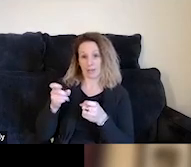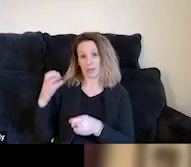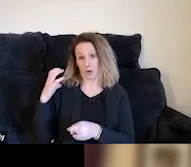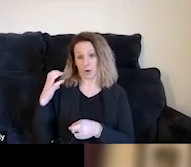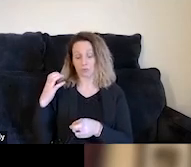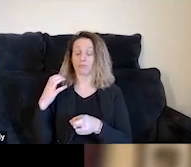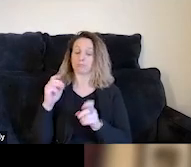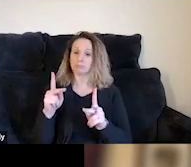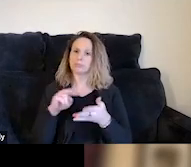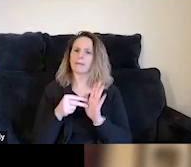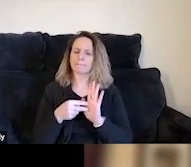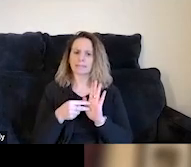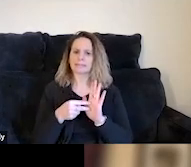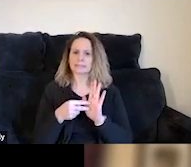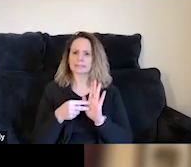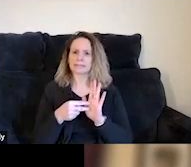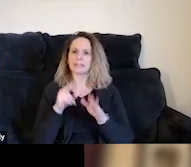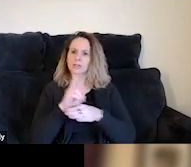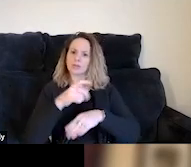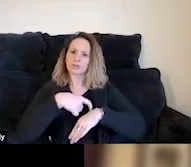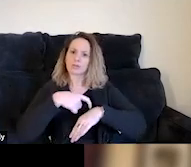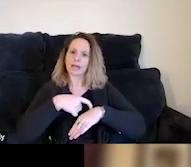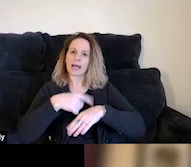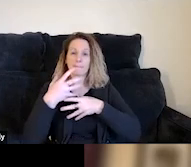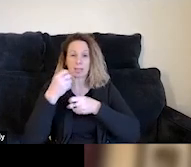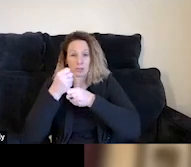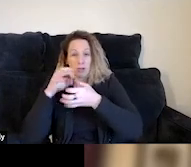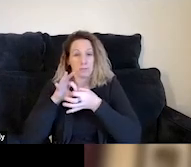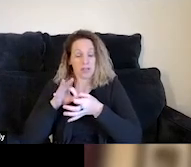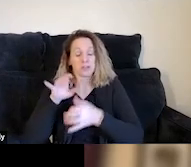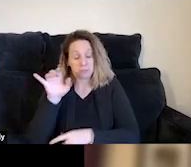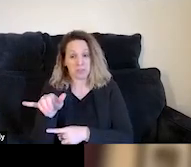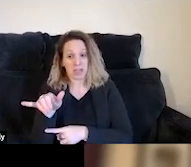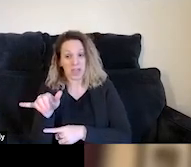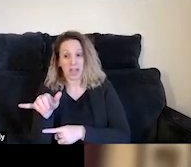This means that we utilize this time to build a trustworthy relationship to work on mindset